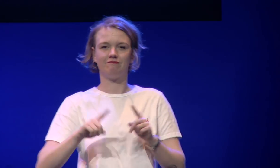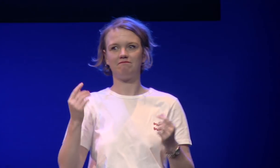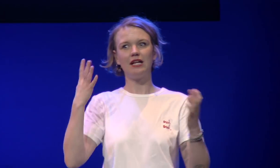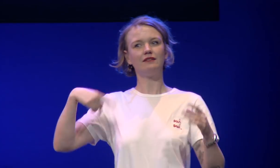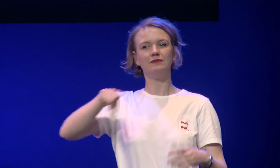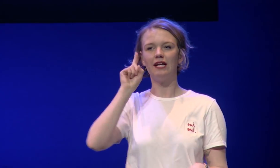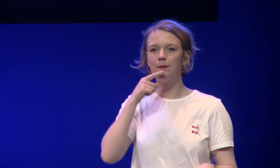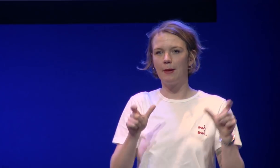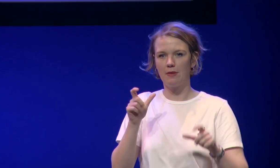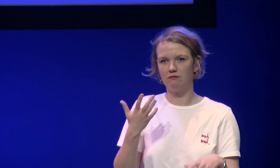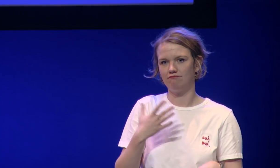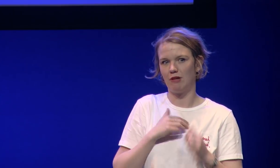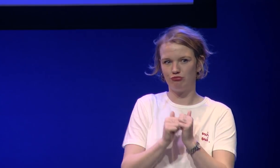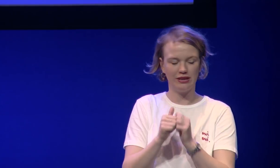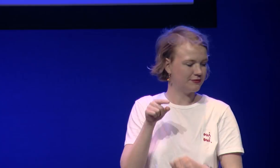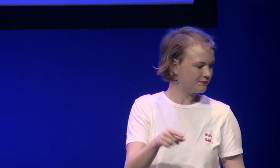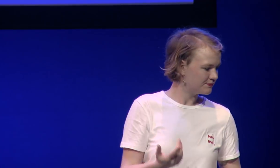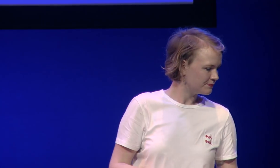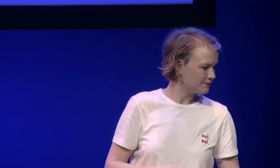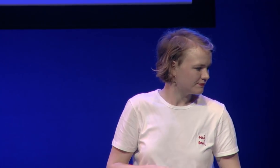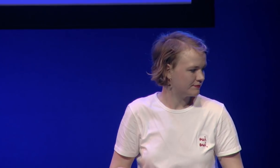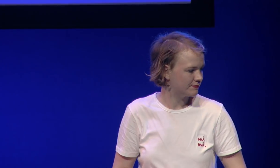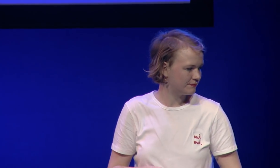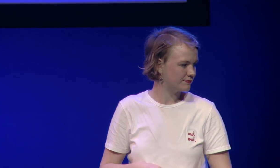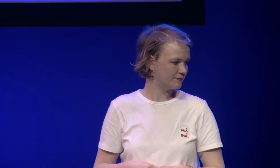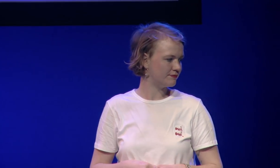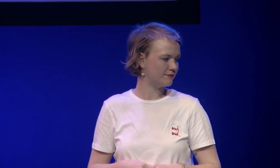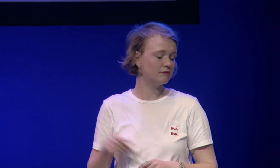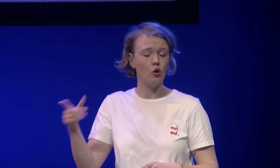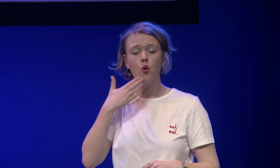information but it's very much appreciated by many many deaf people